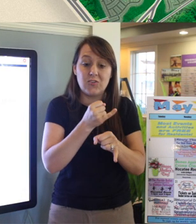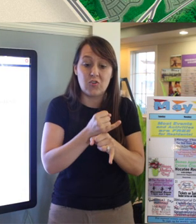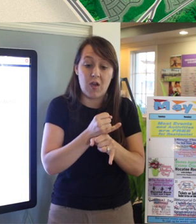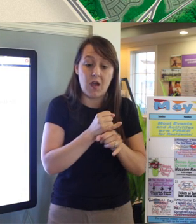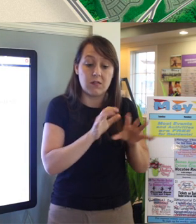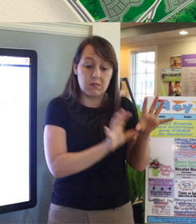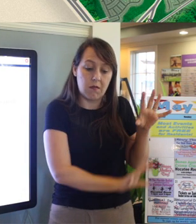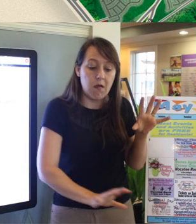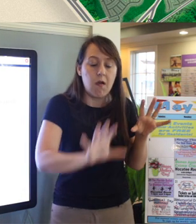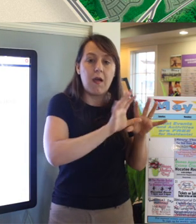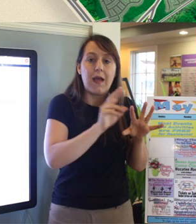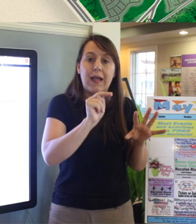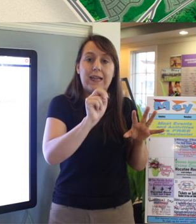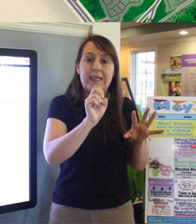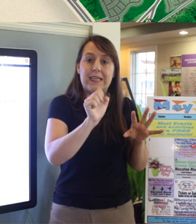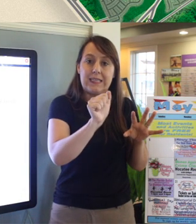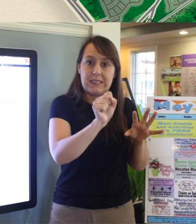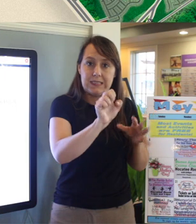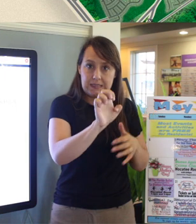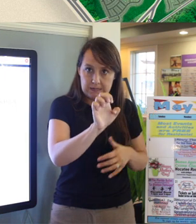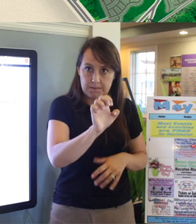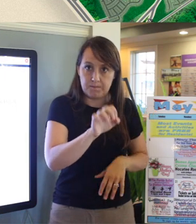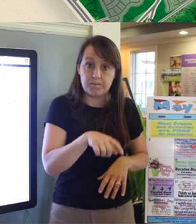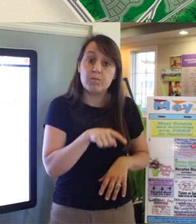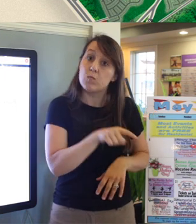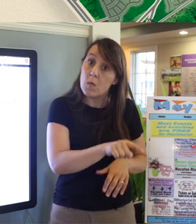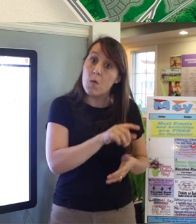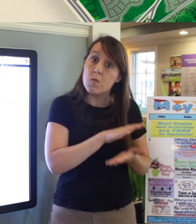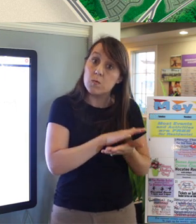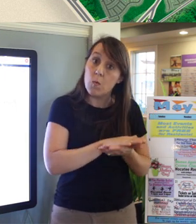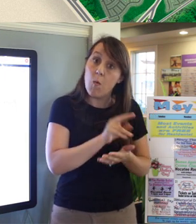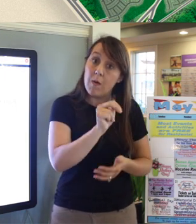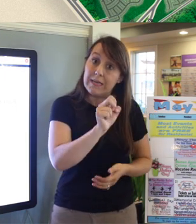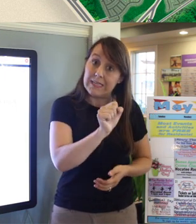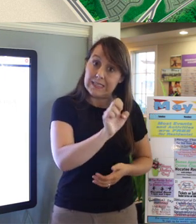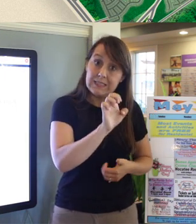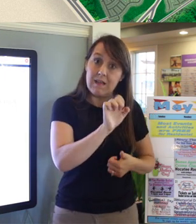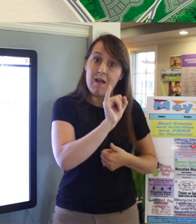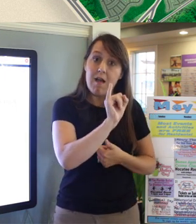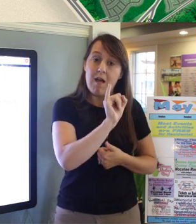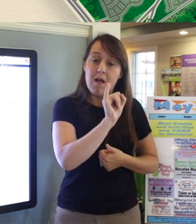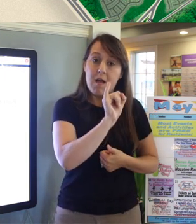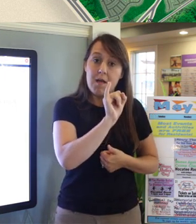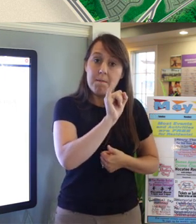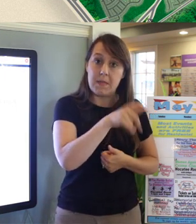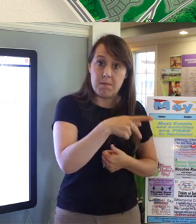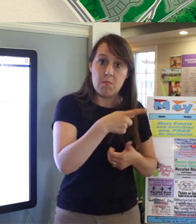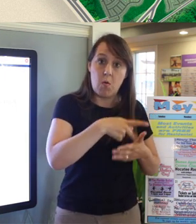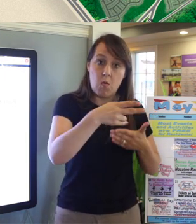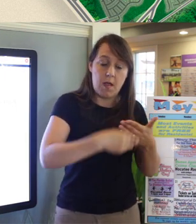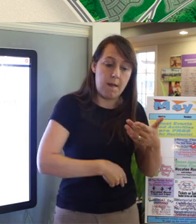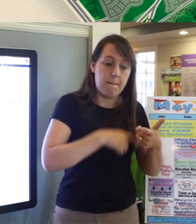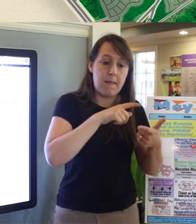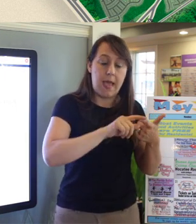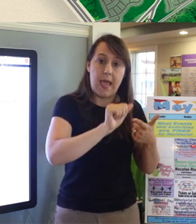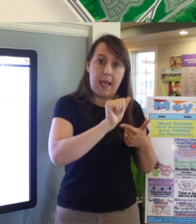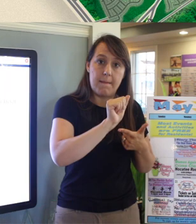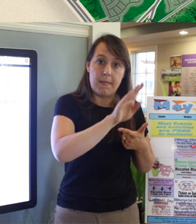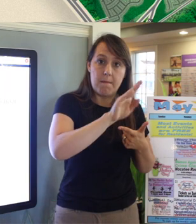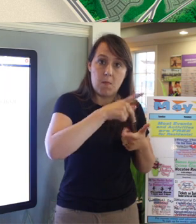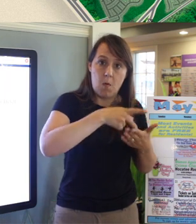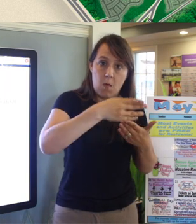Nease has an IB program, an AP program, and the number one Junior ROTC program in the nation